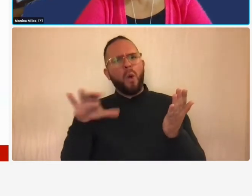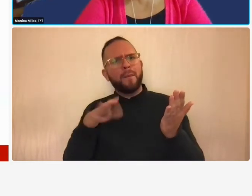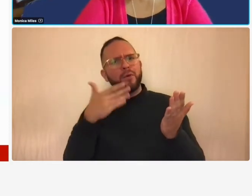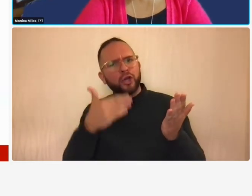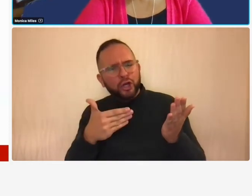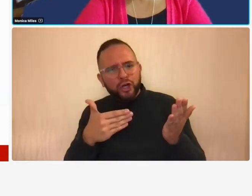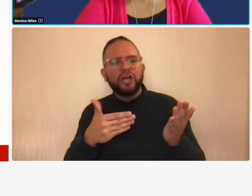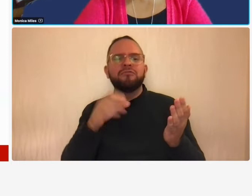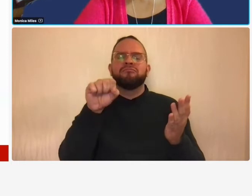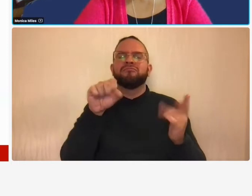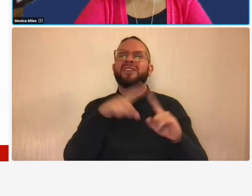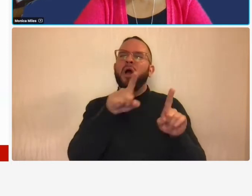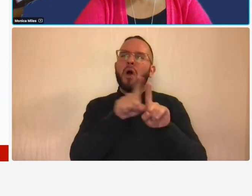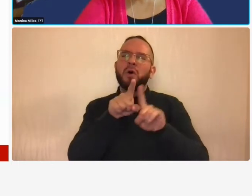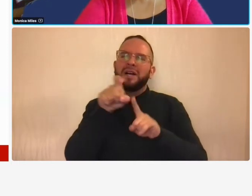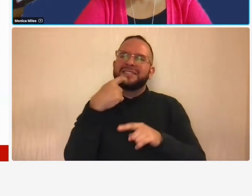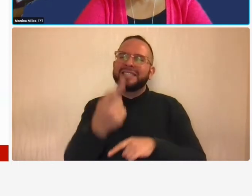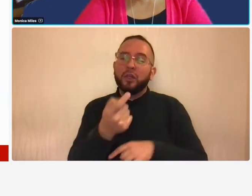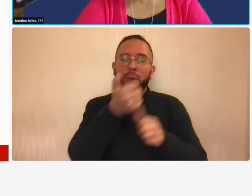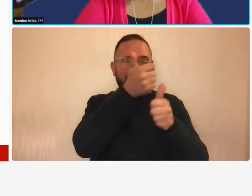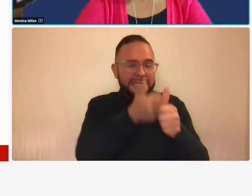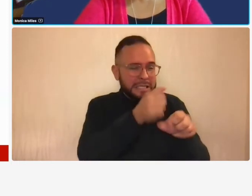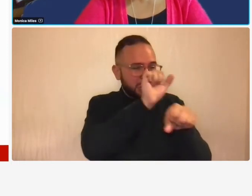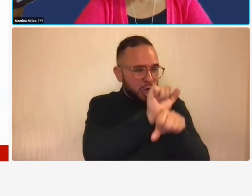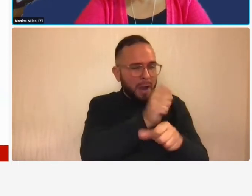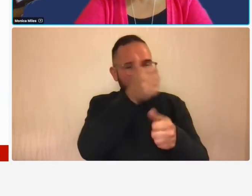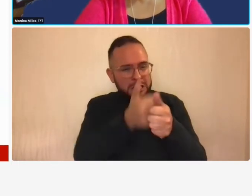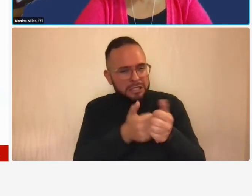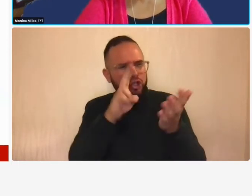how profitable was each job or contract that you worked on during the year